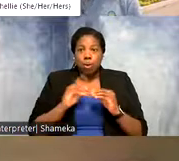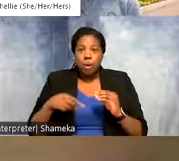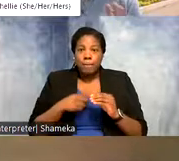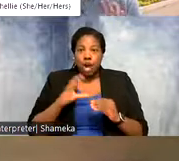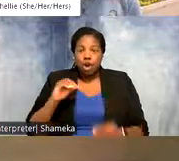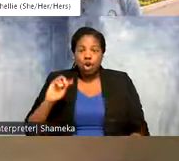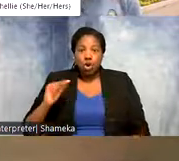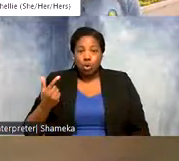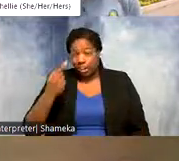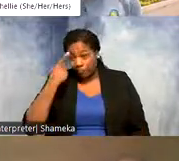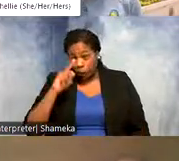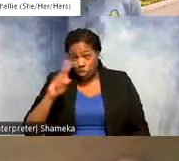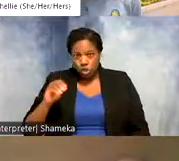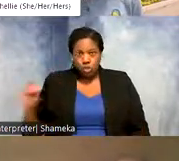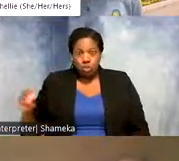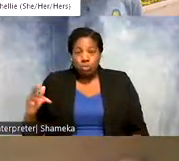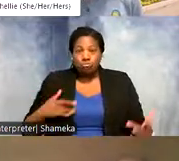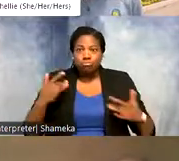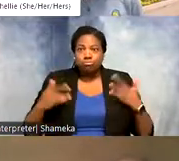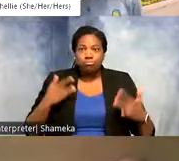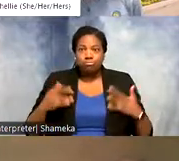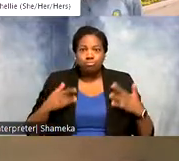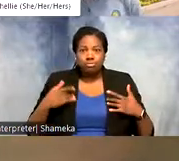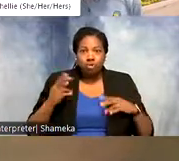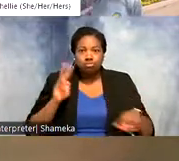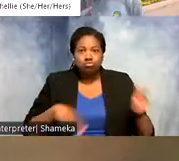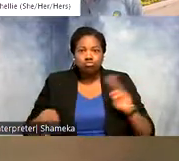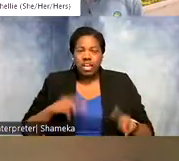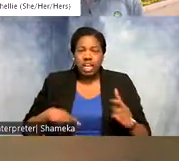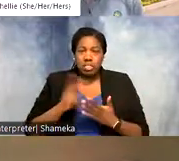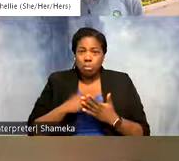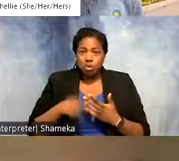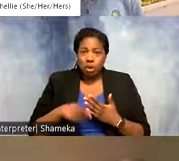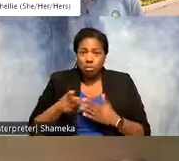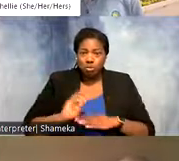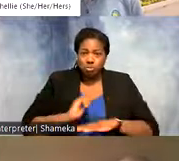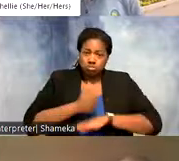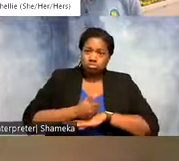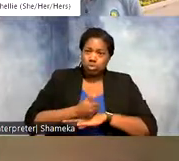But I am so excited to take a look at this program that you coded and built. But again, I want to hear